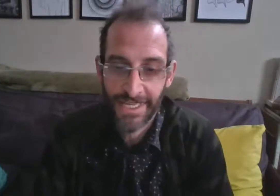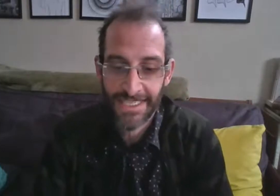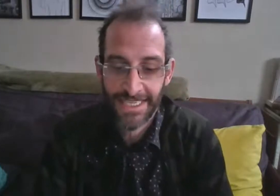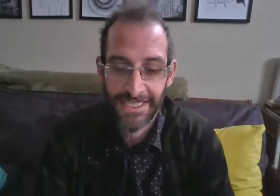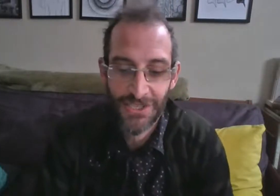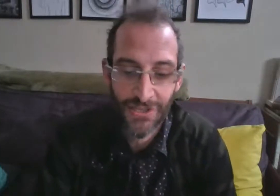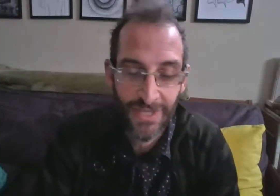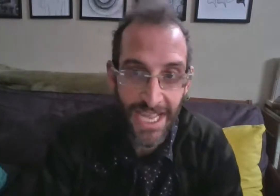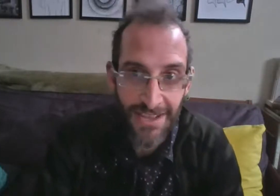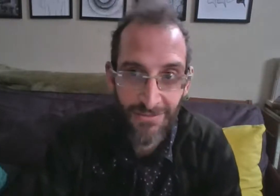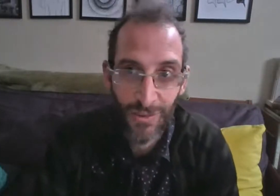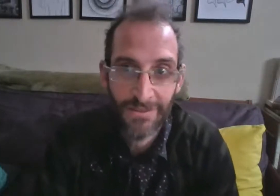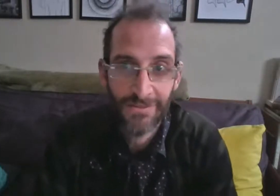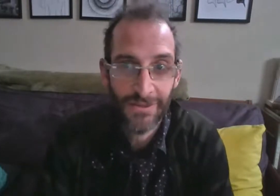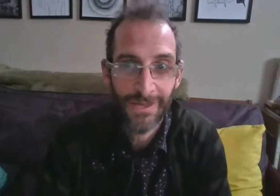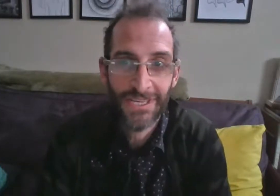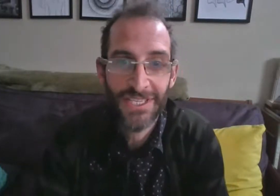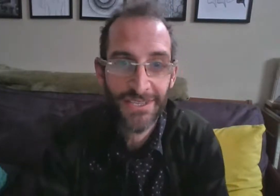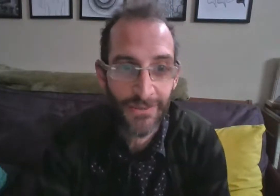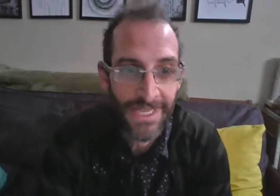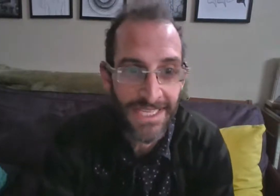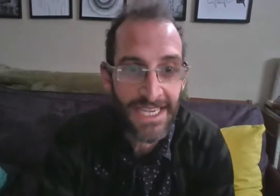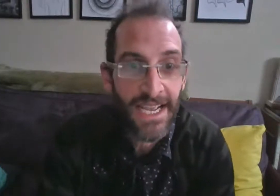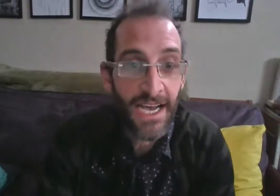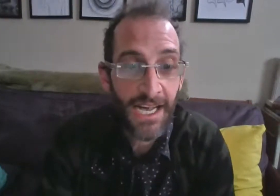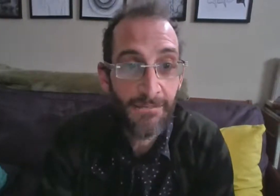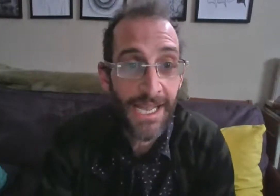and we're very excited to have one of the filmmakers here with us